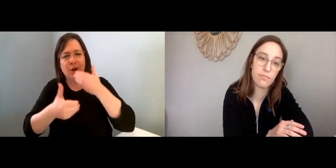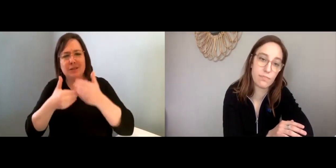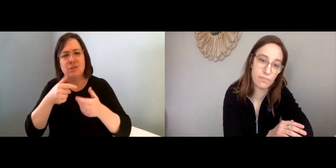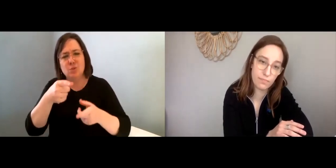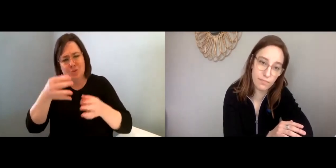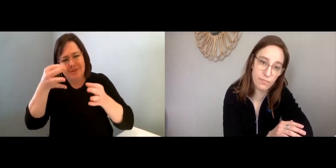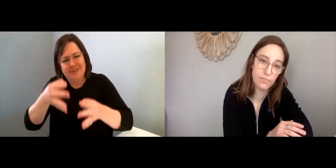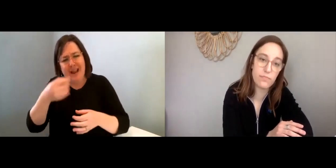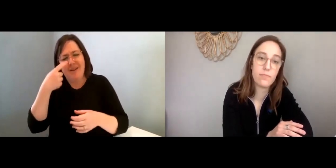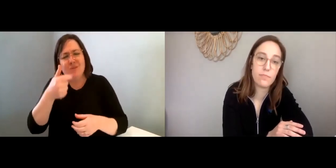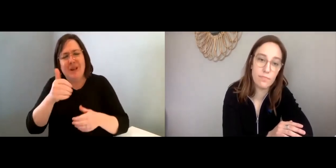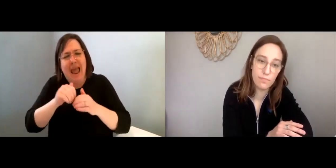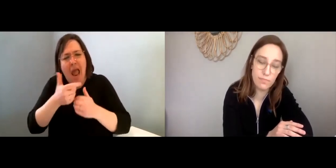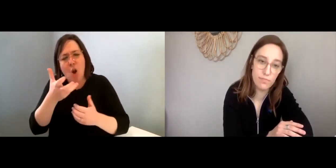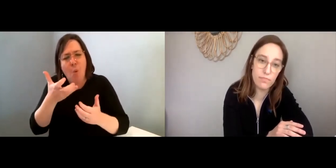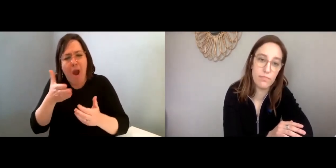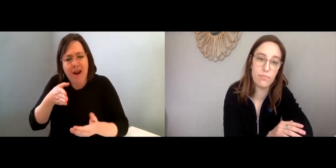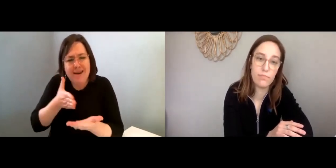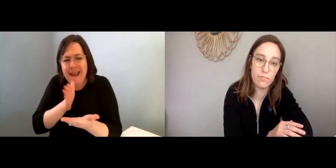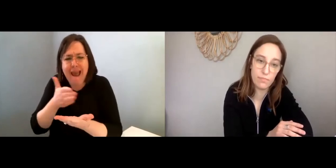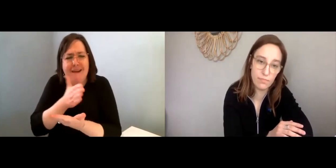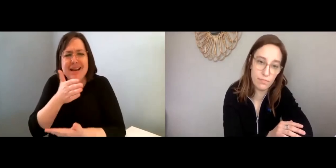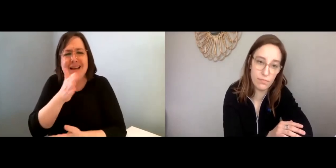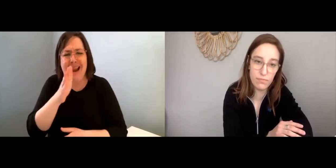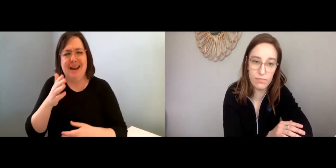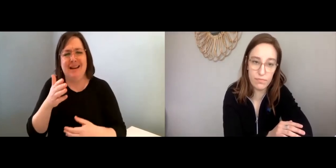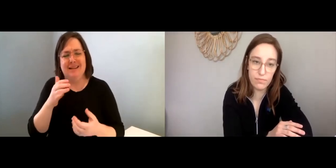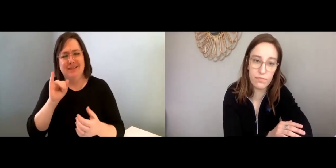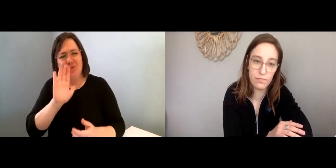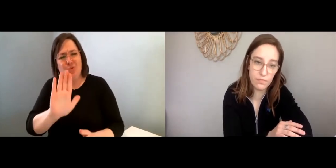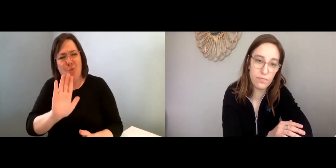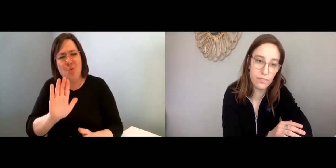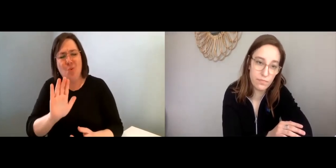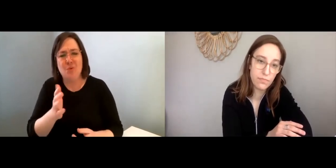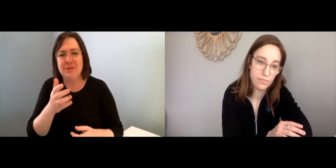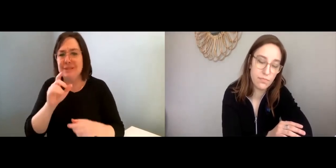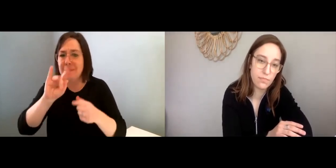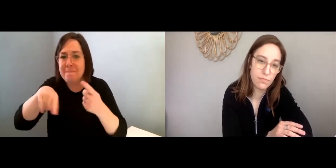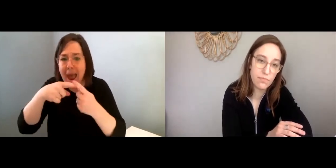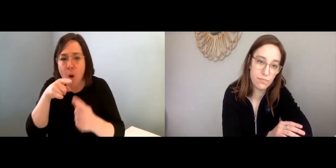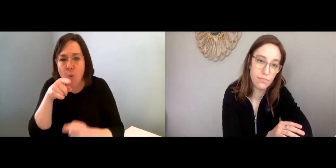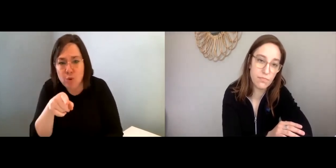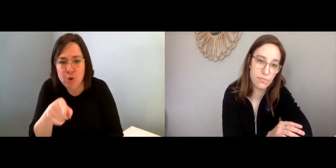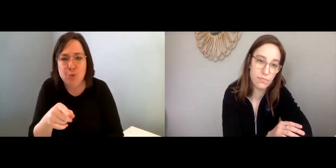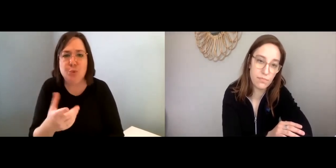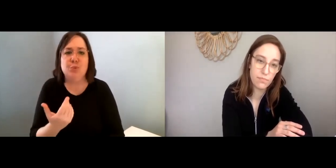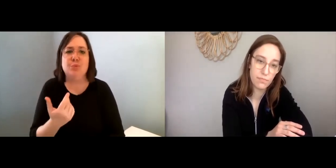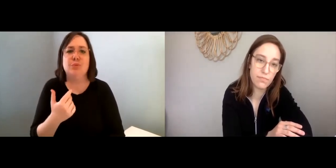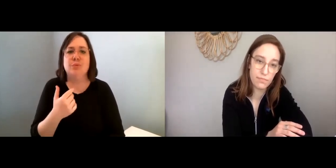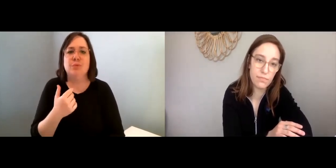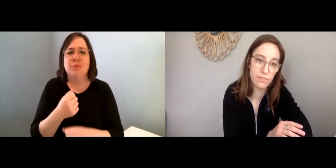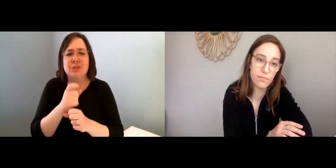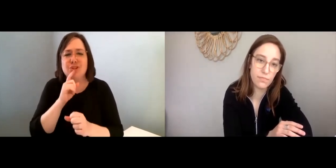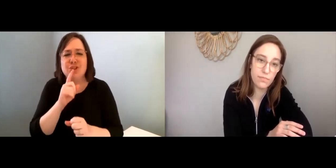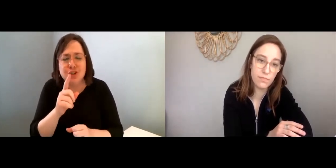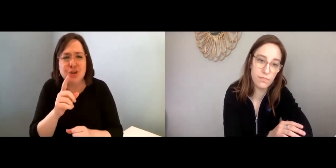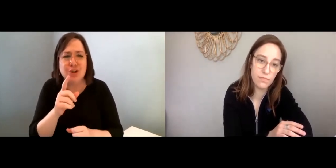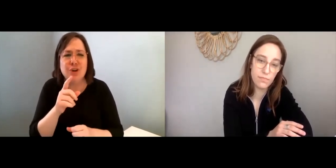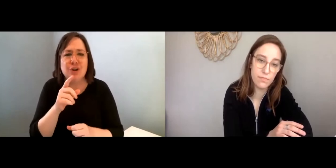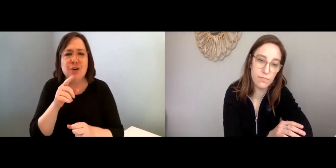It is your own healing process, and you can decide for yourself how you want to navigate it. It’s about you.